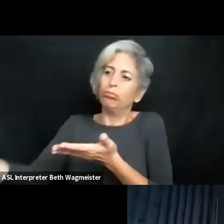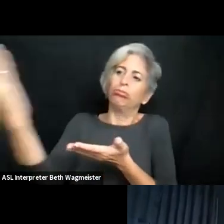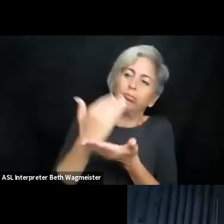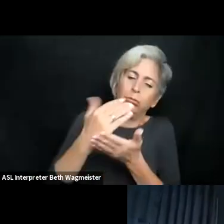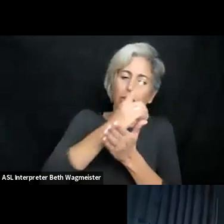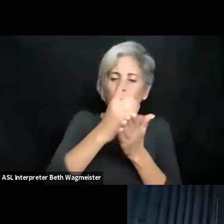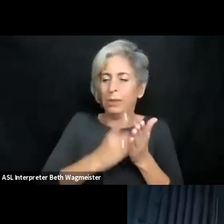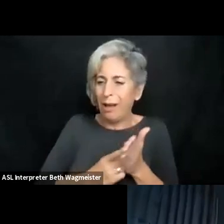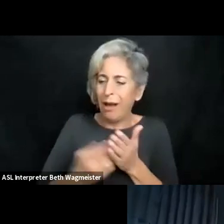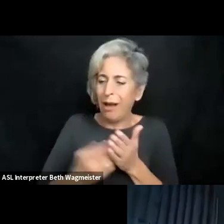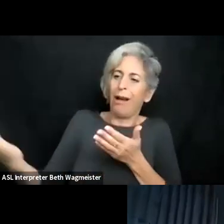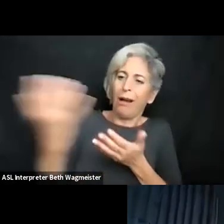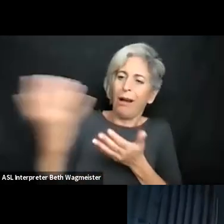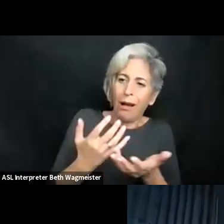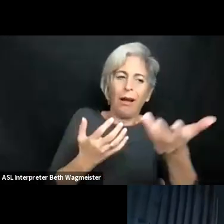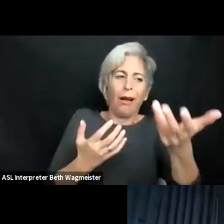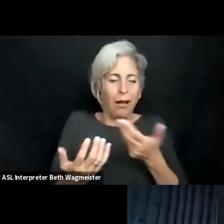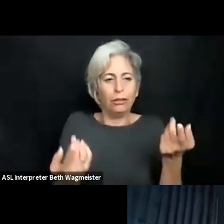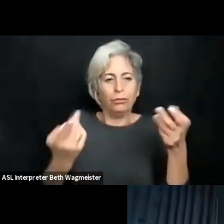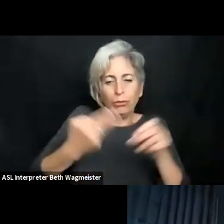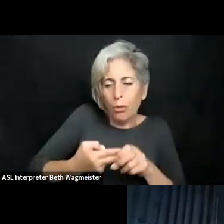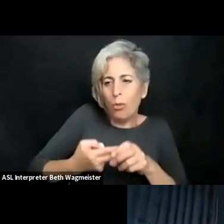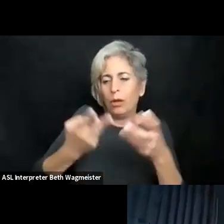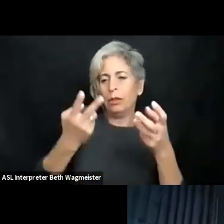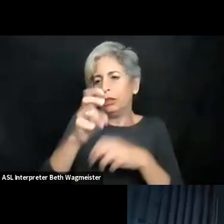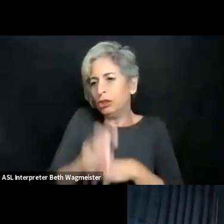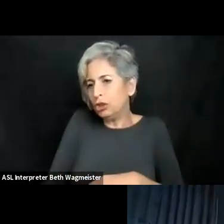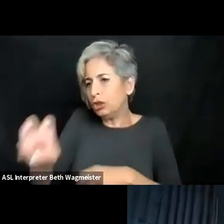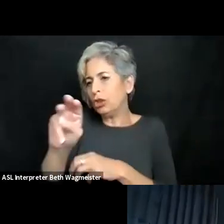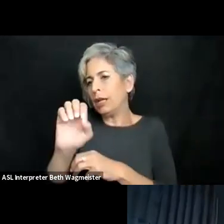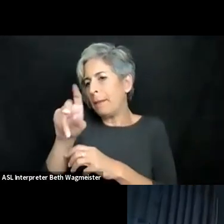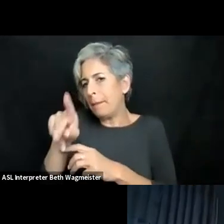needs, but we really engaged students